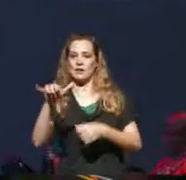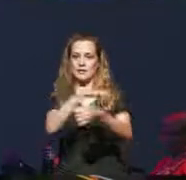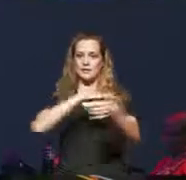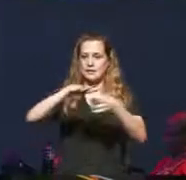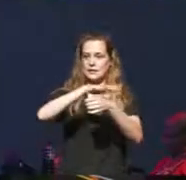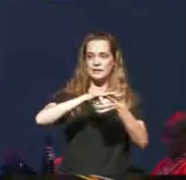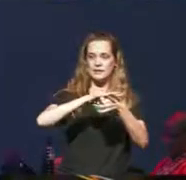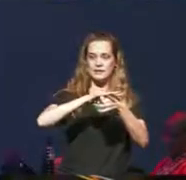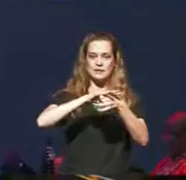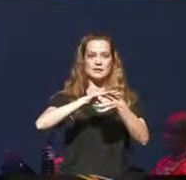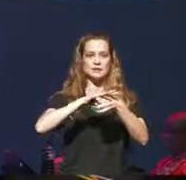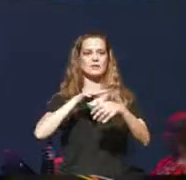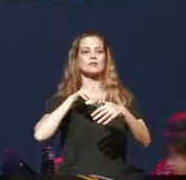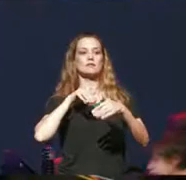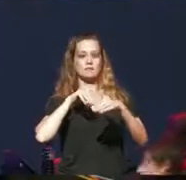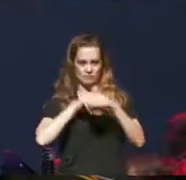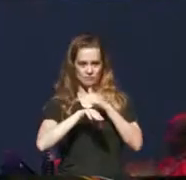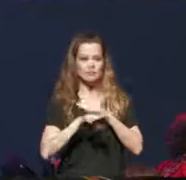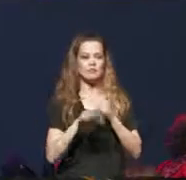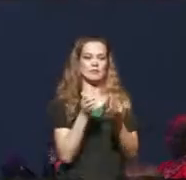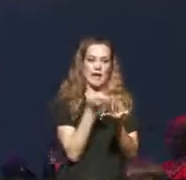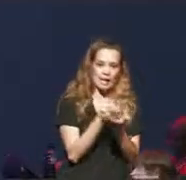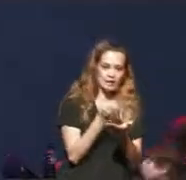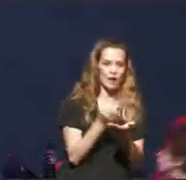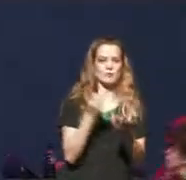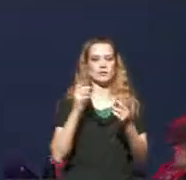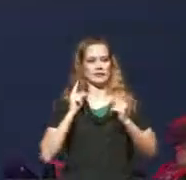accessible in terms of economic and physical accessibility as much as we can.